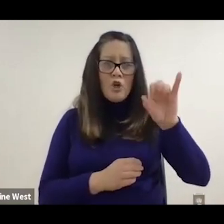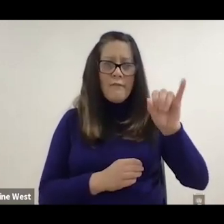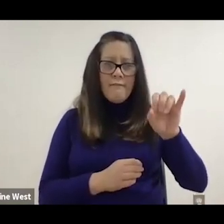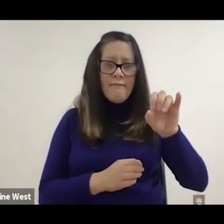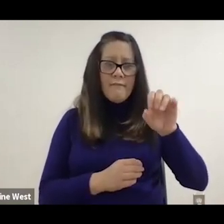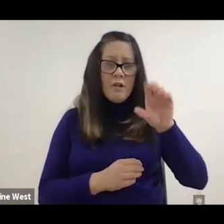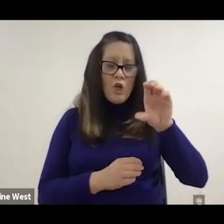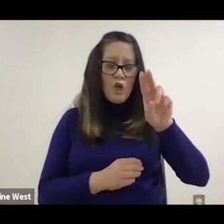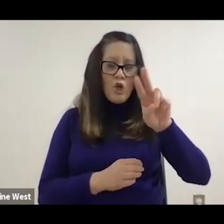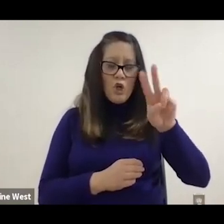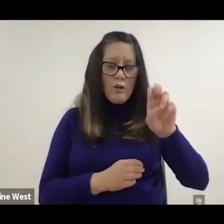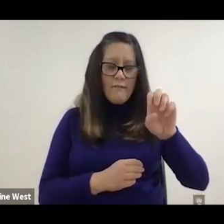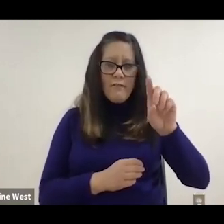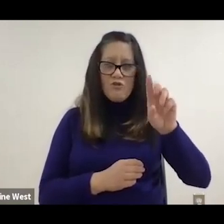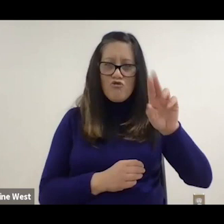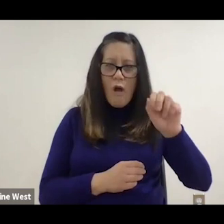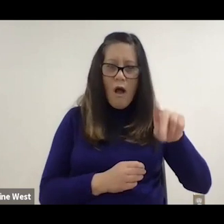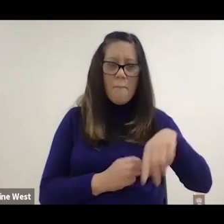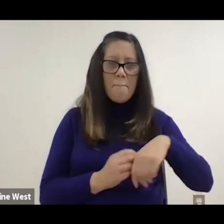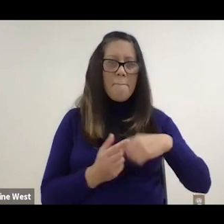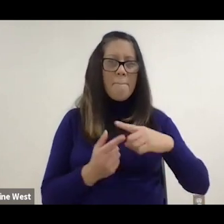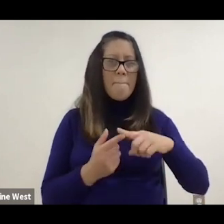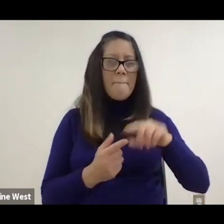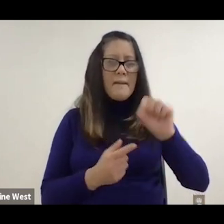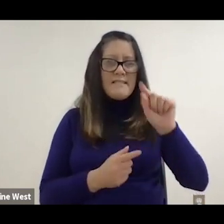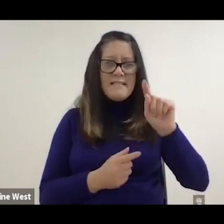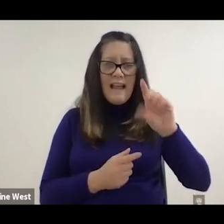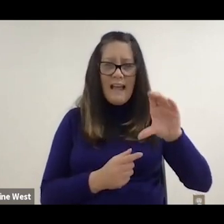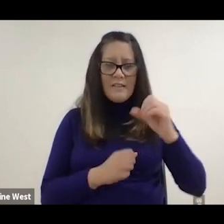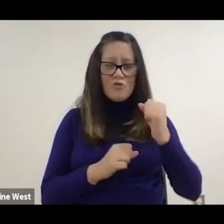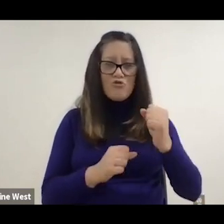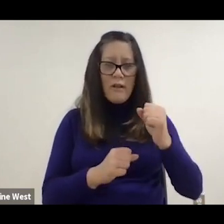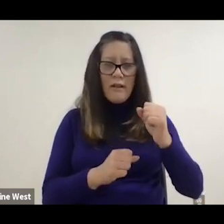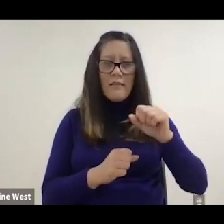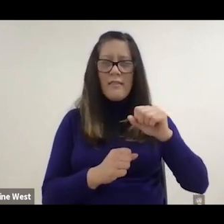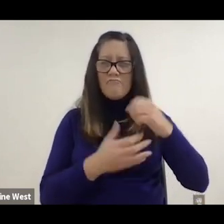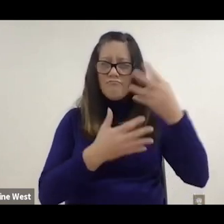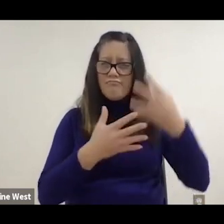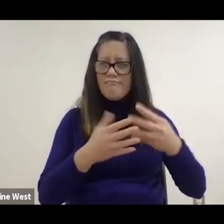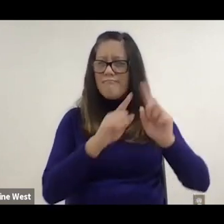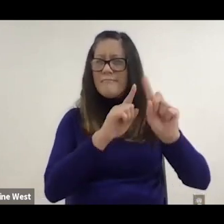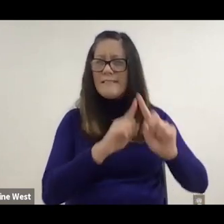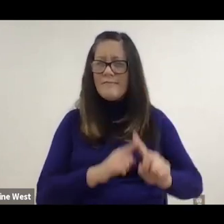the impact tester and string static strength tester. Those who you know not so important